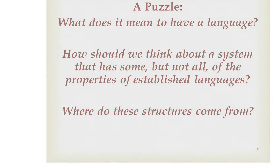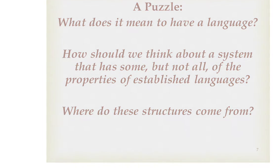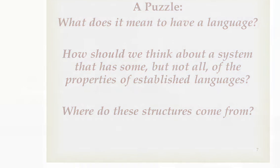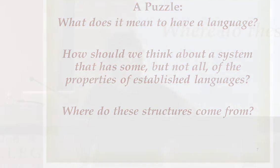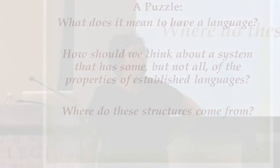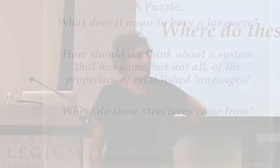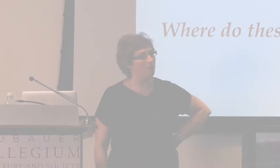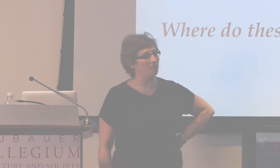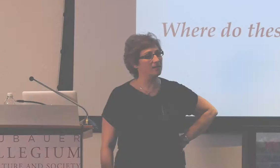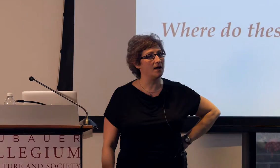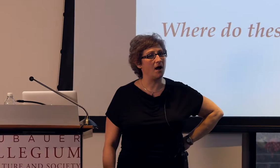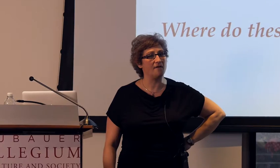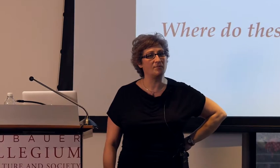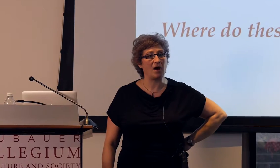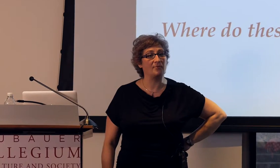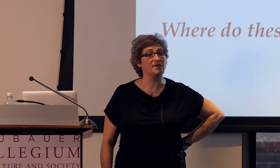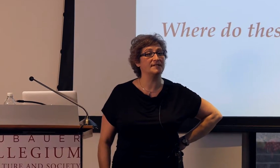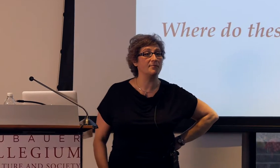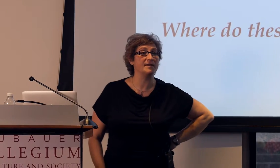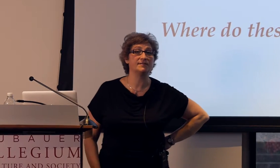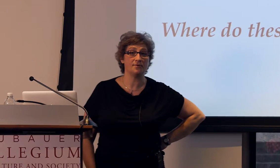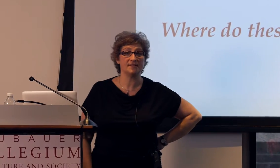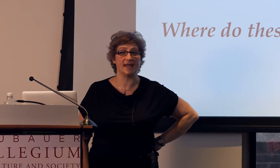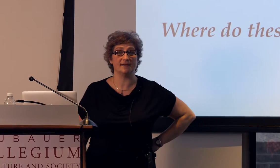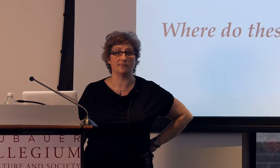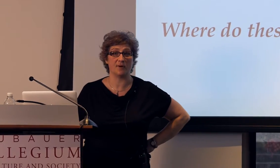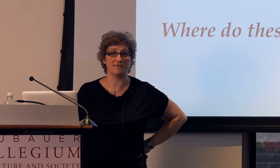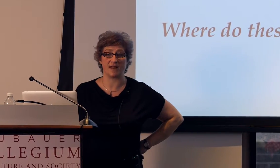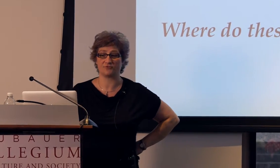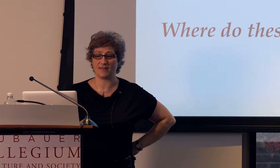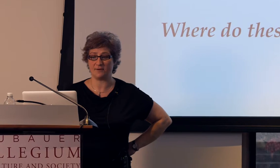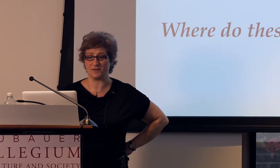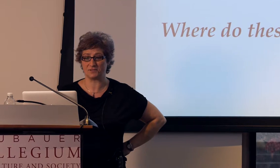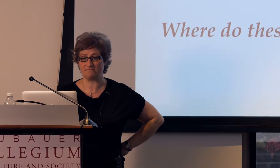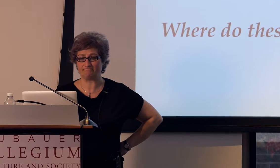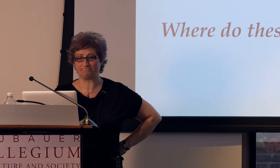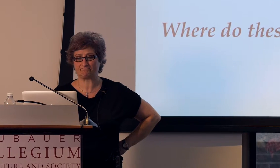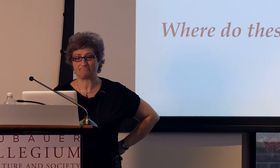but maybe not all of the properties that we associate with natural language?